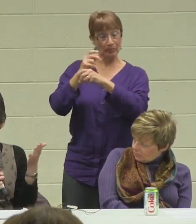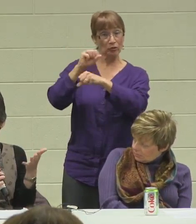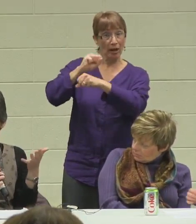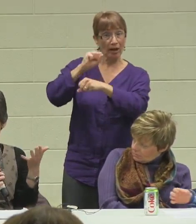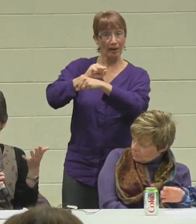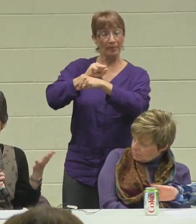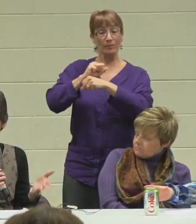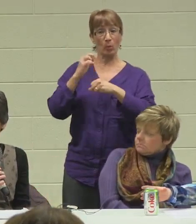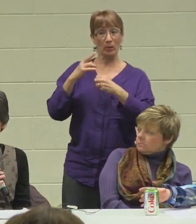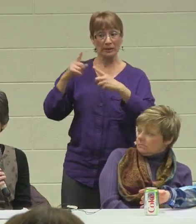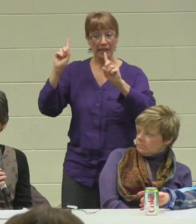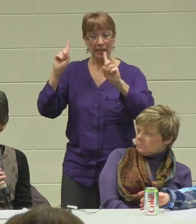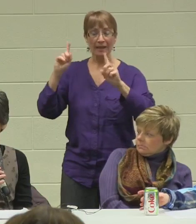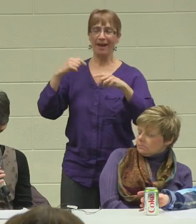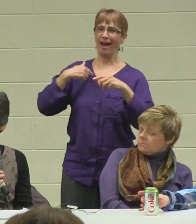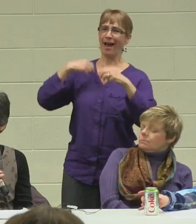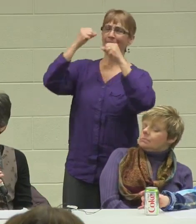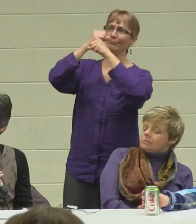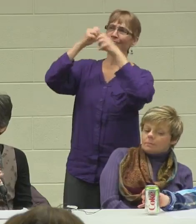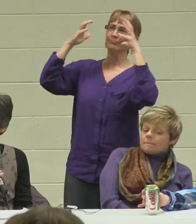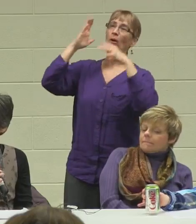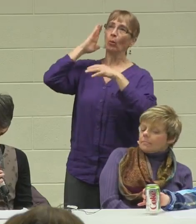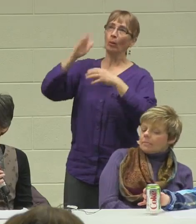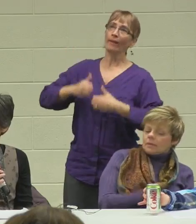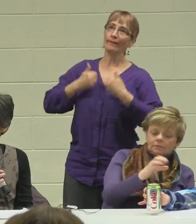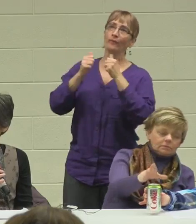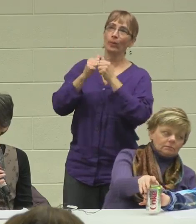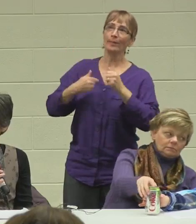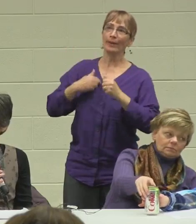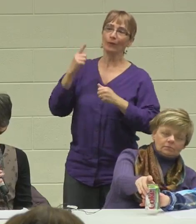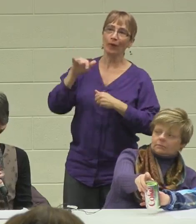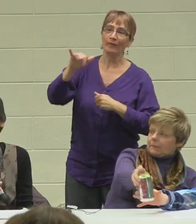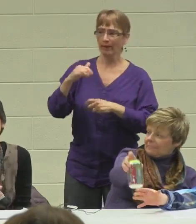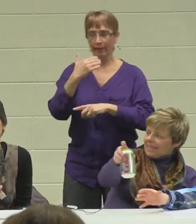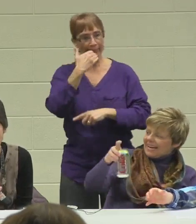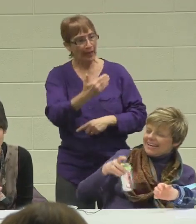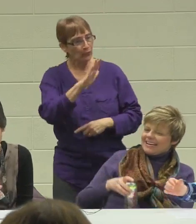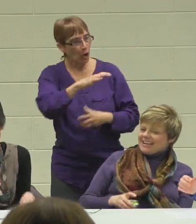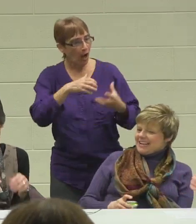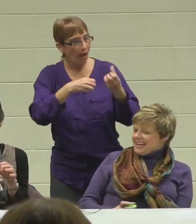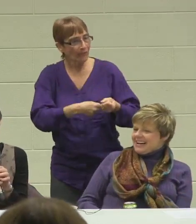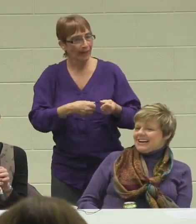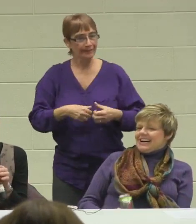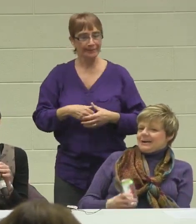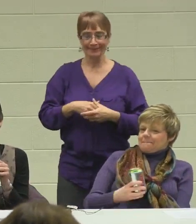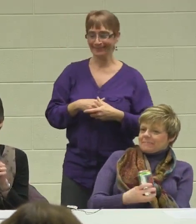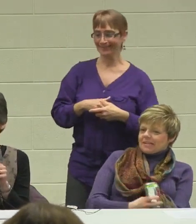I imagined that he would be living with me forever and.... "Thanks for the compliment."